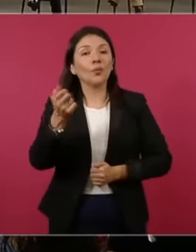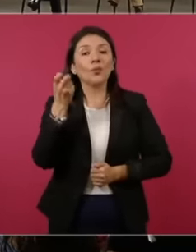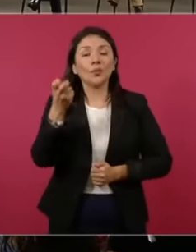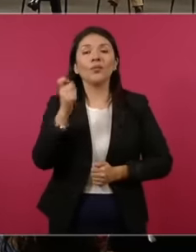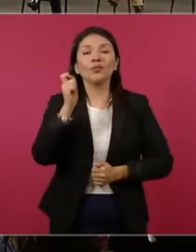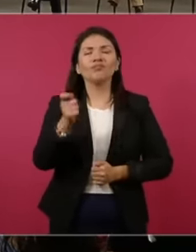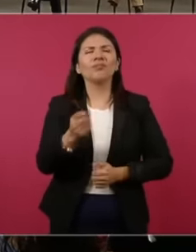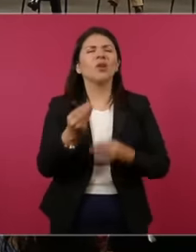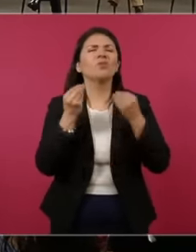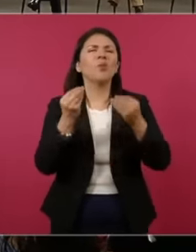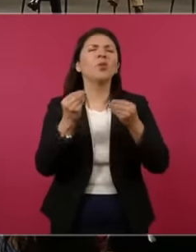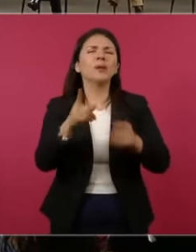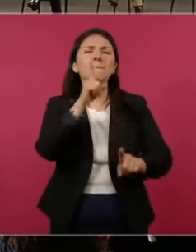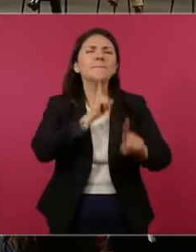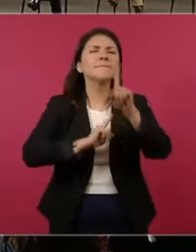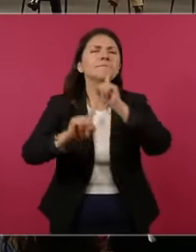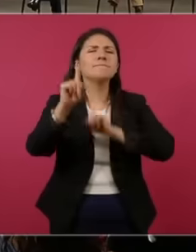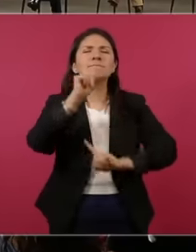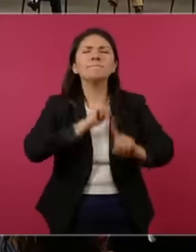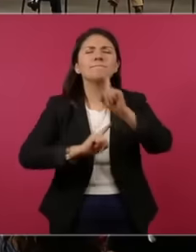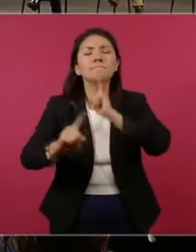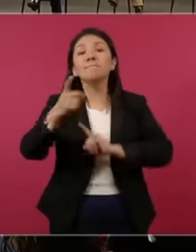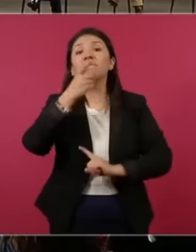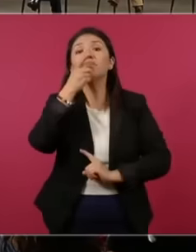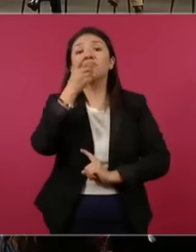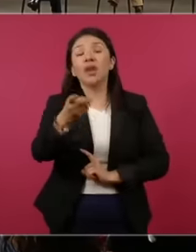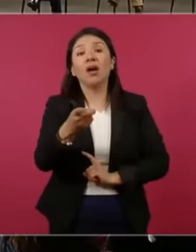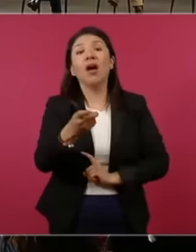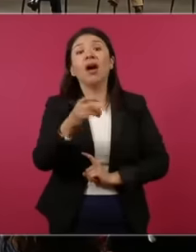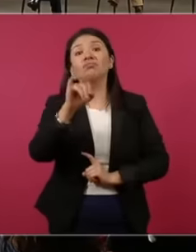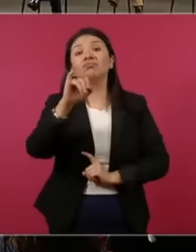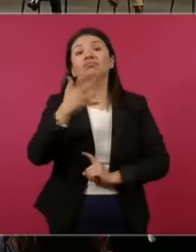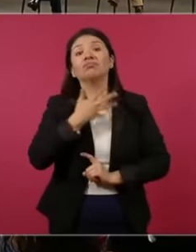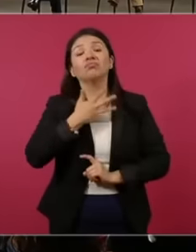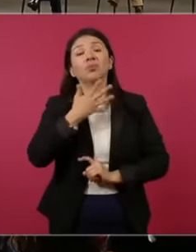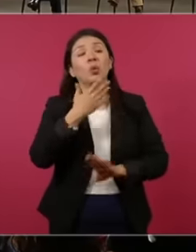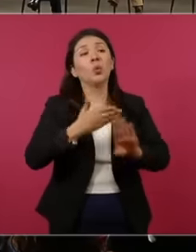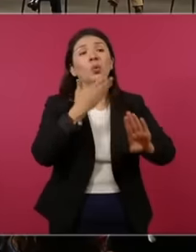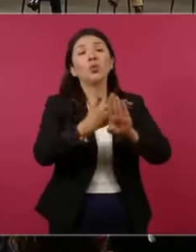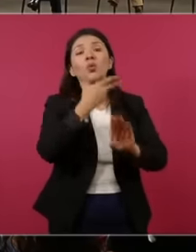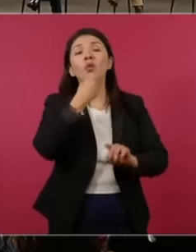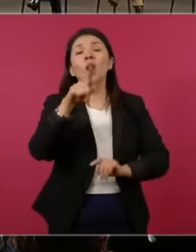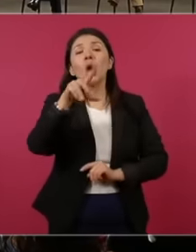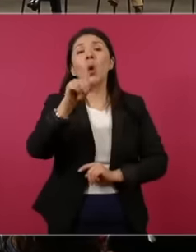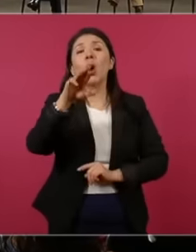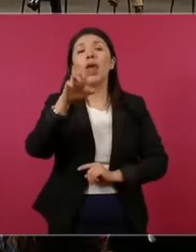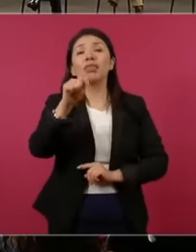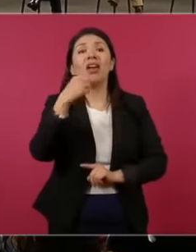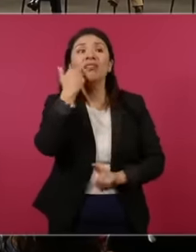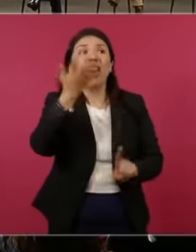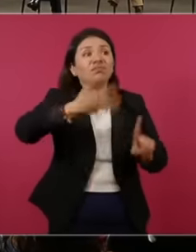of lies about the supposed official persecution. against Loret de Mola and Latin